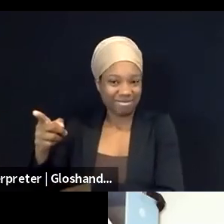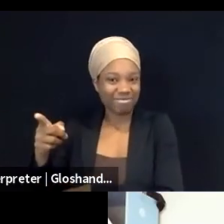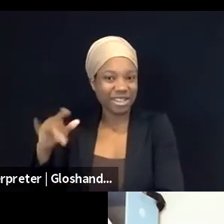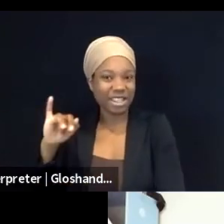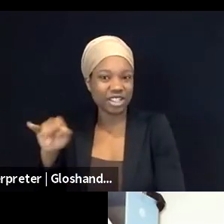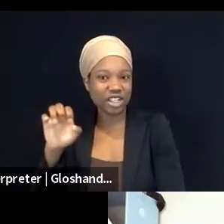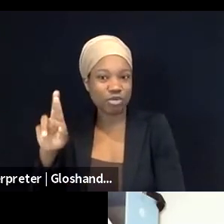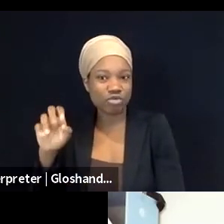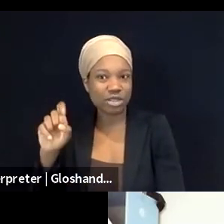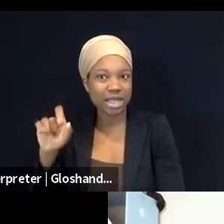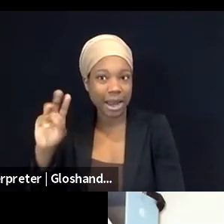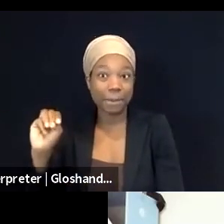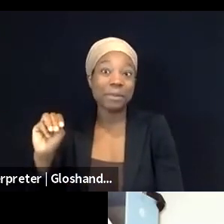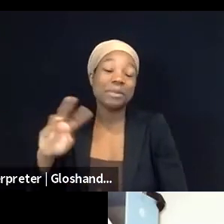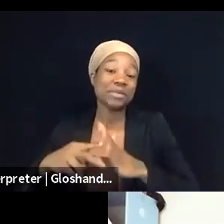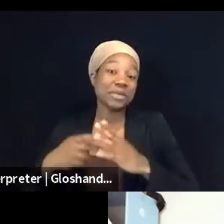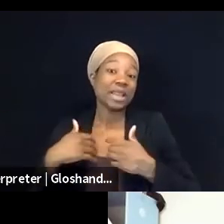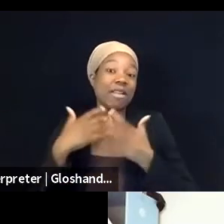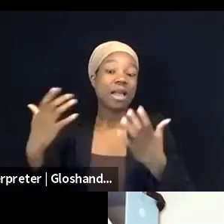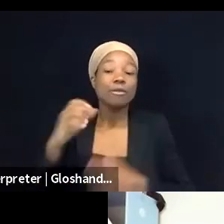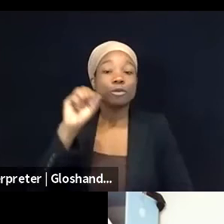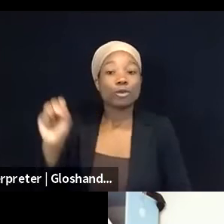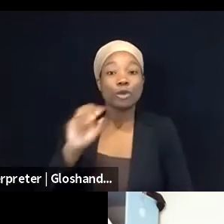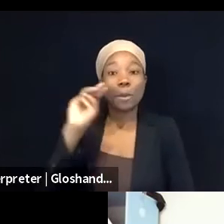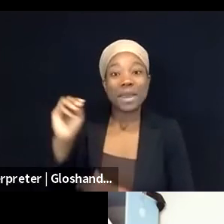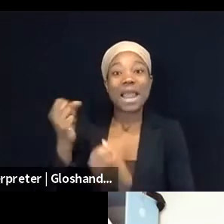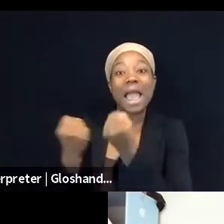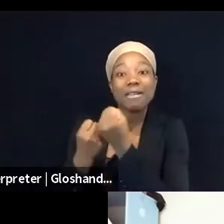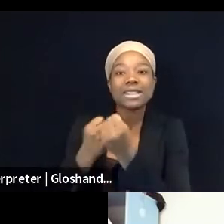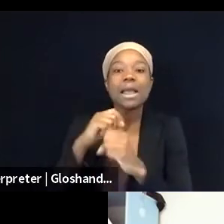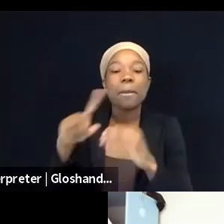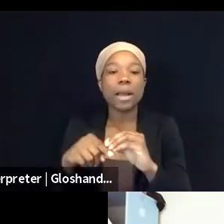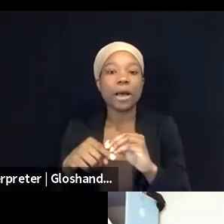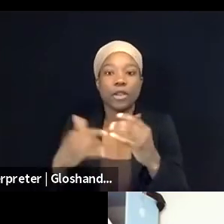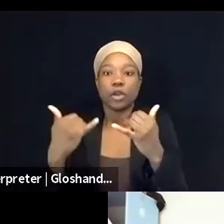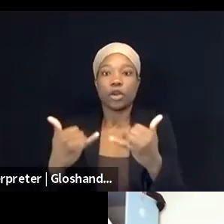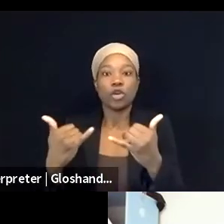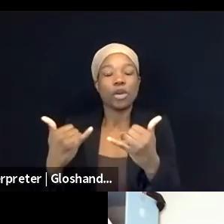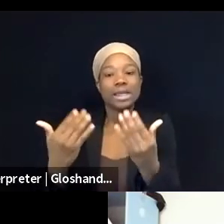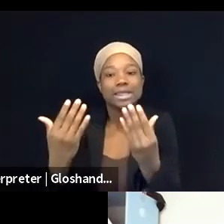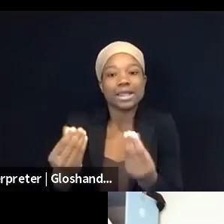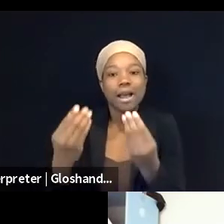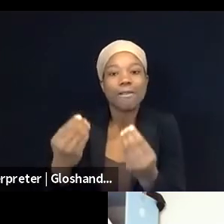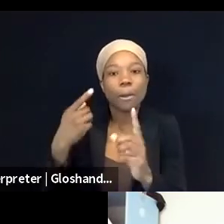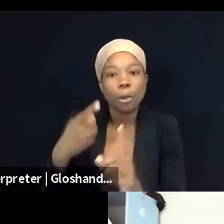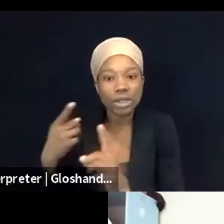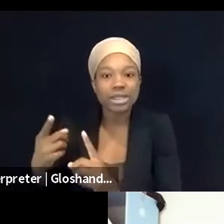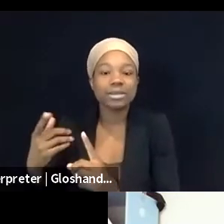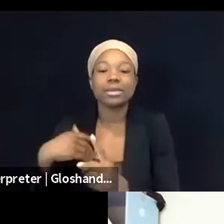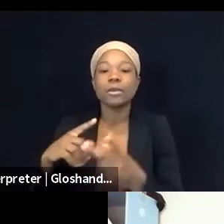advocacy around these flashpoints, right? Places like Sheikh Jarrah, this is like the old city of Jerusalem, and then of course,